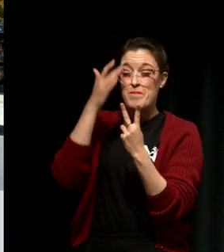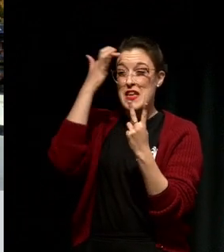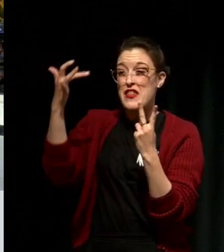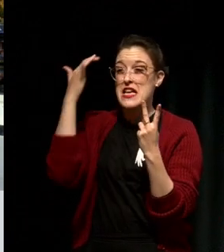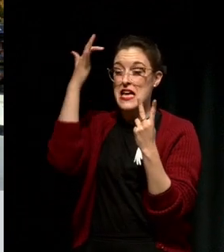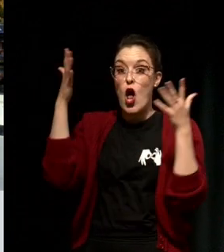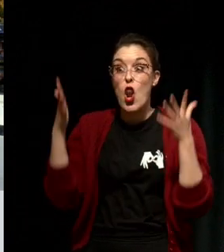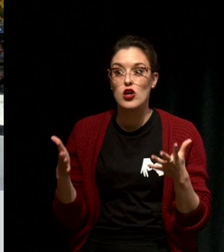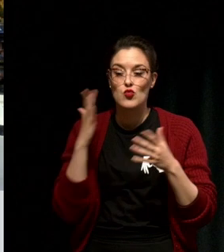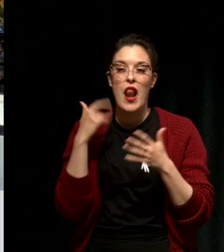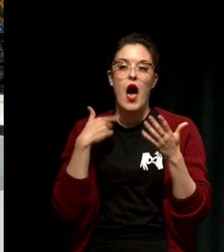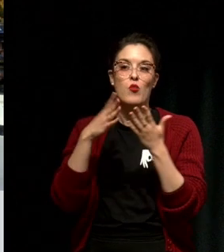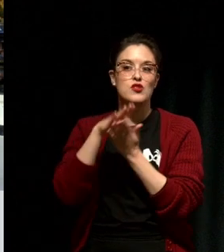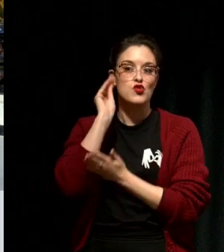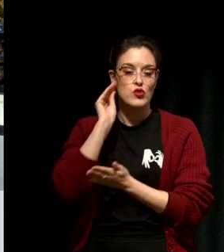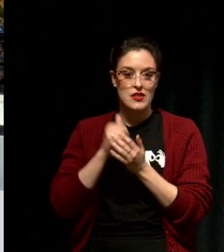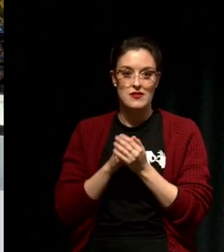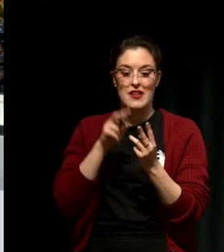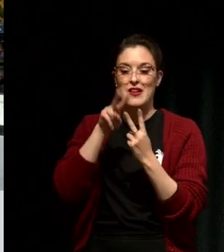I'd like you to remember them because I'll come back to both of them.